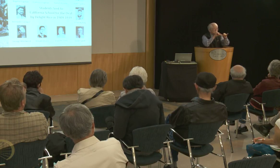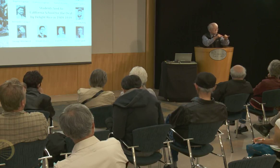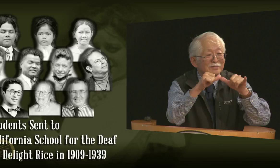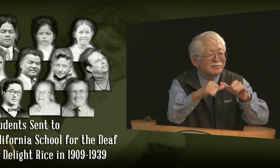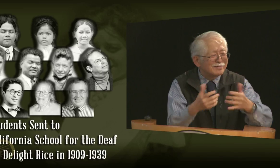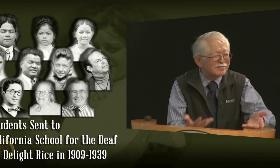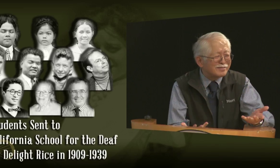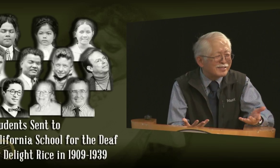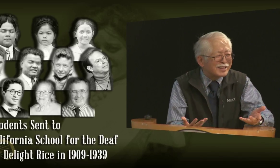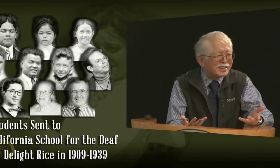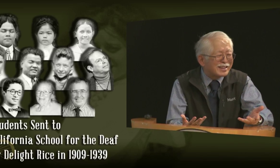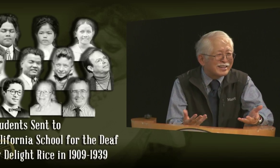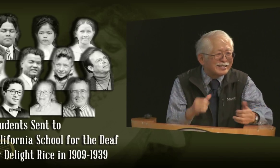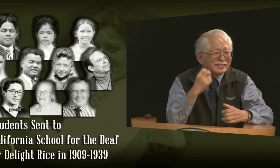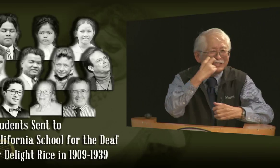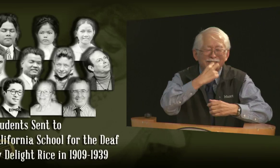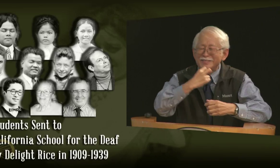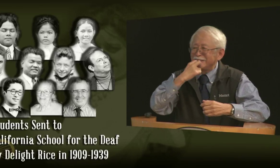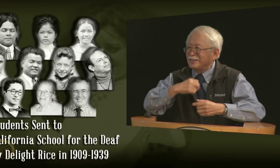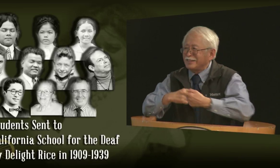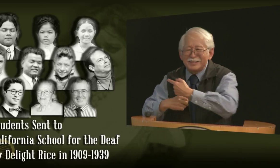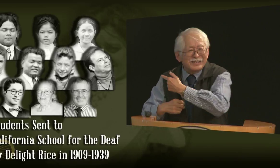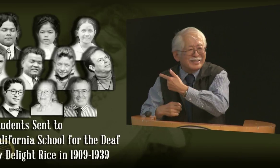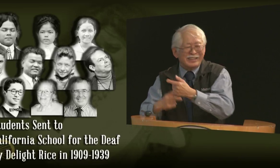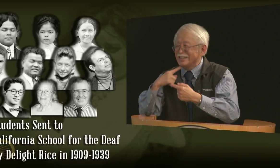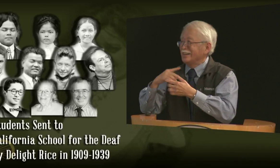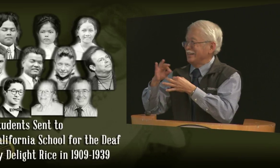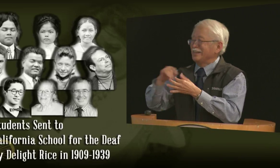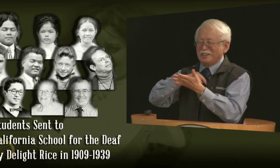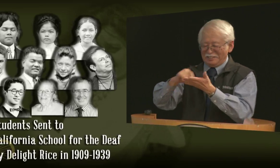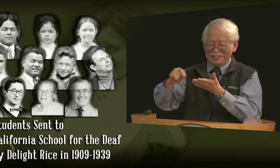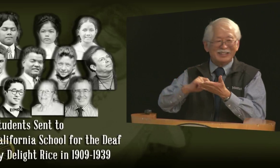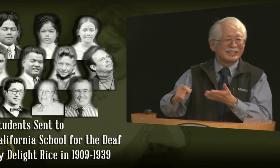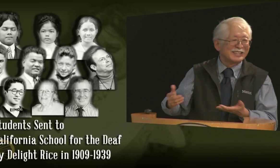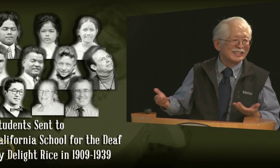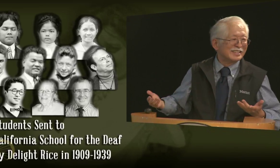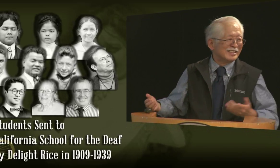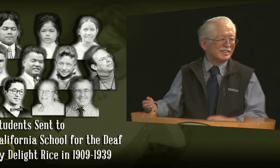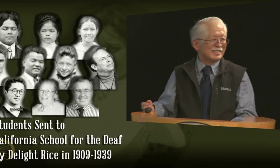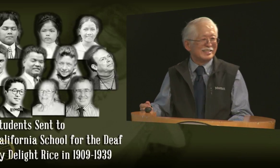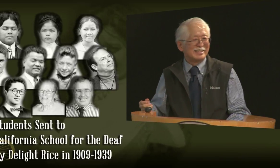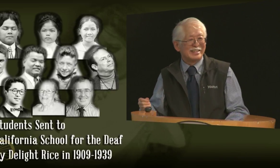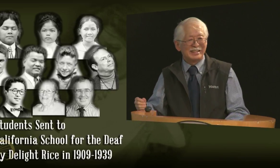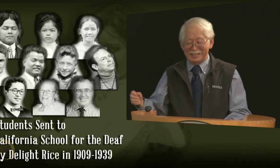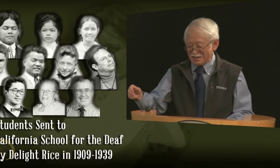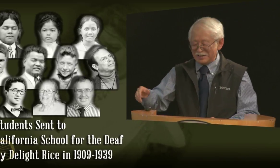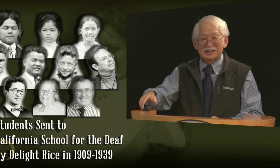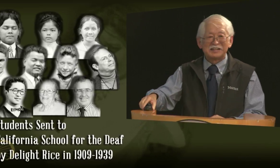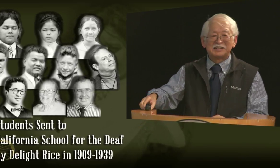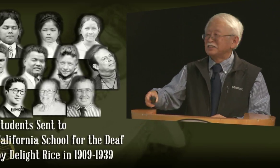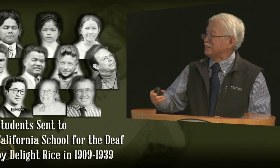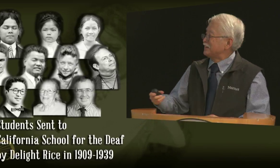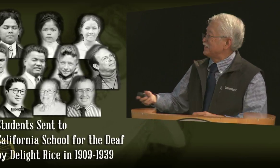his mother kept teaching speech even after he was a go-- Cal-- graduate of Gallaudet College,